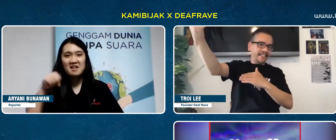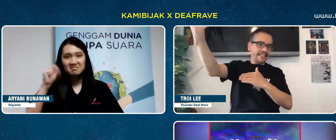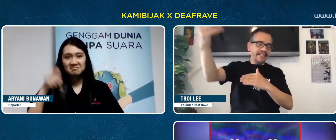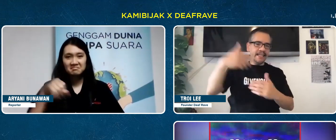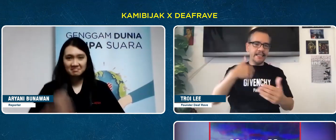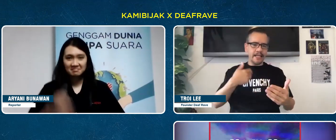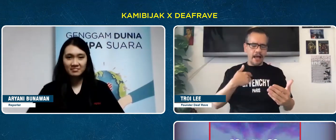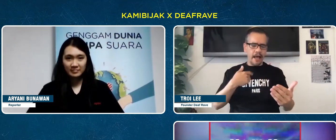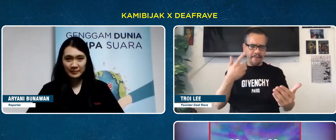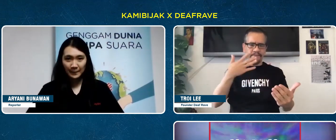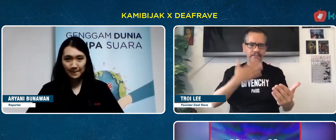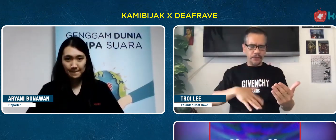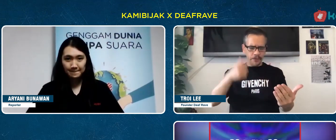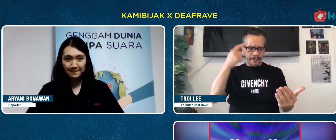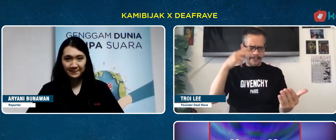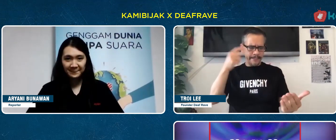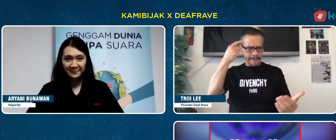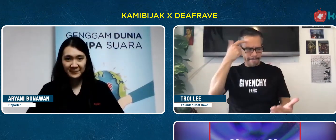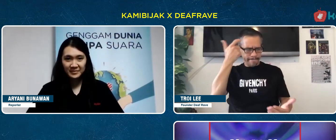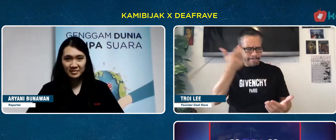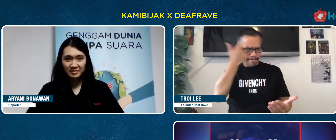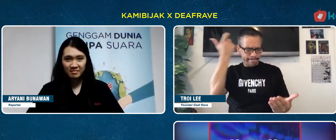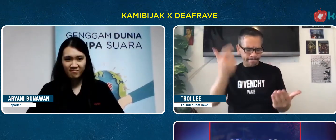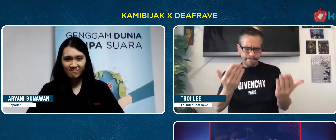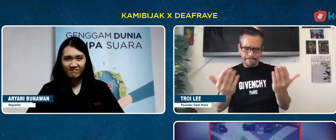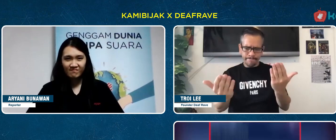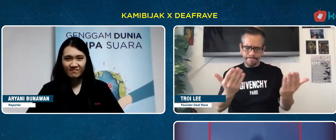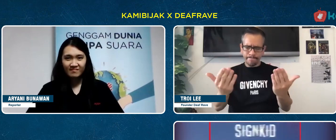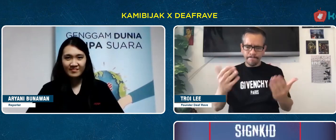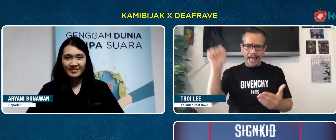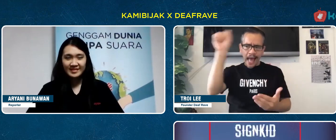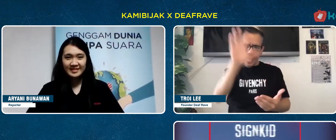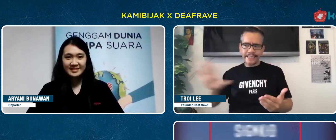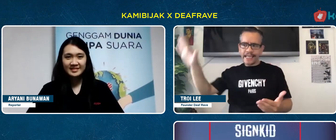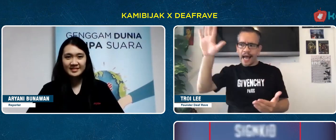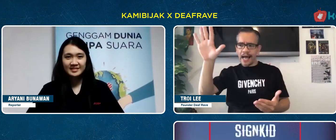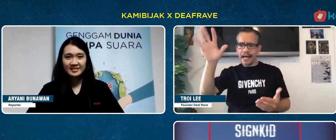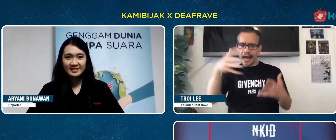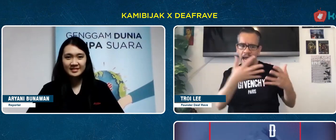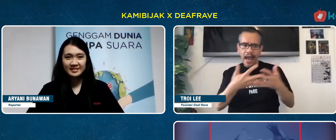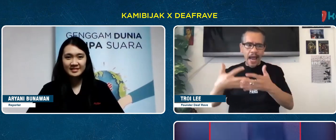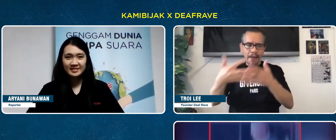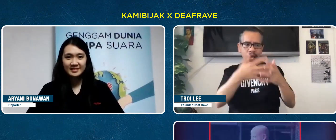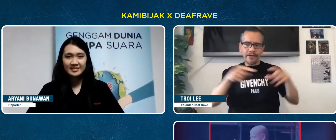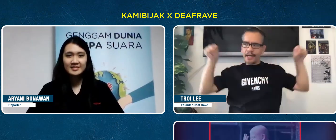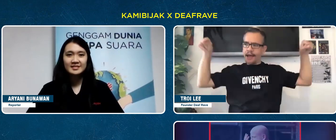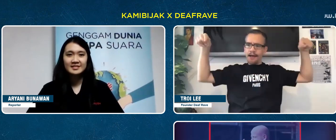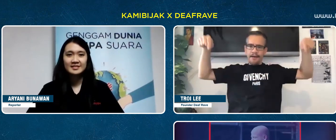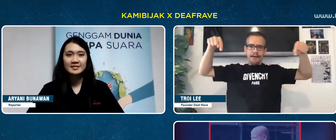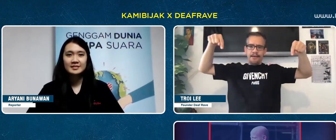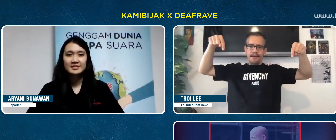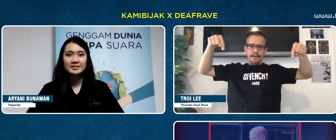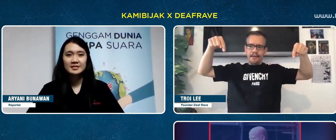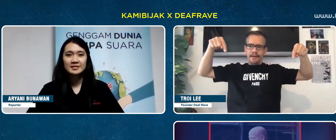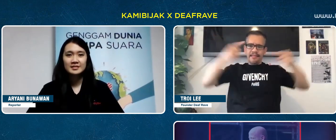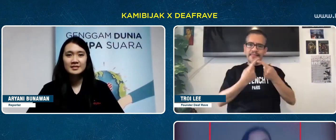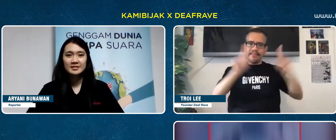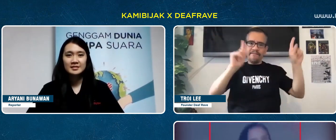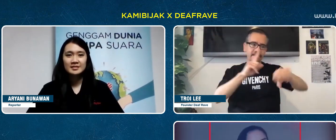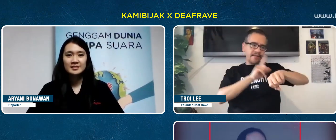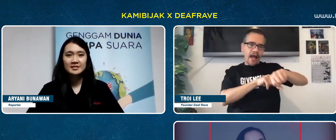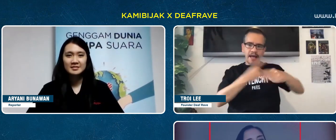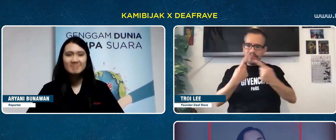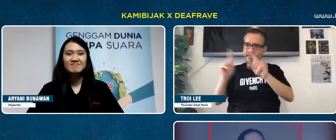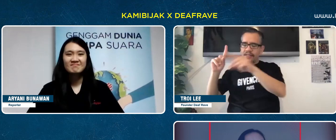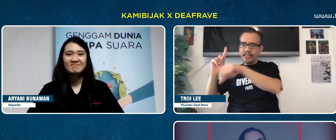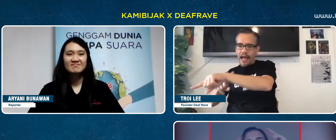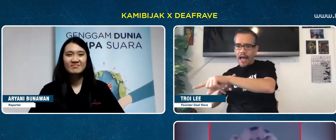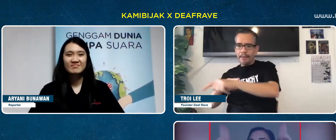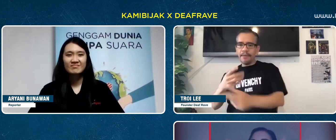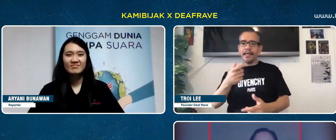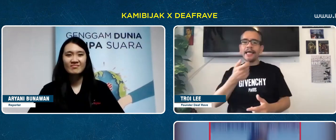I've been thinking, in Asia and America the difference the time is far enough,